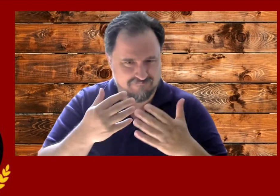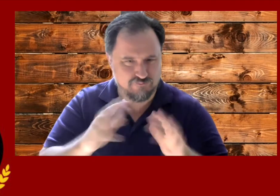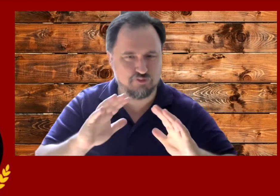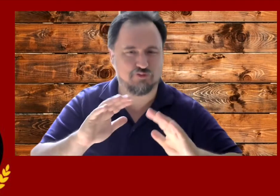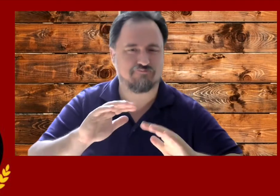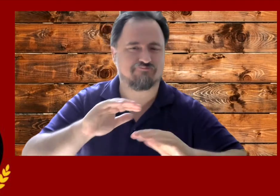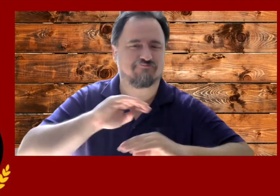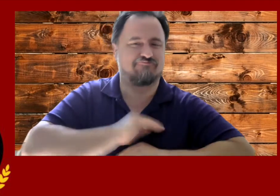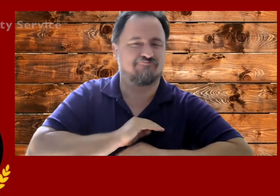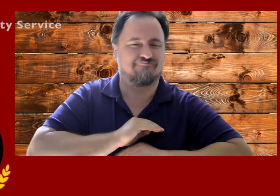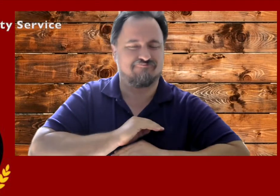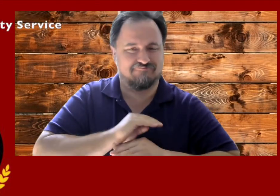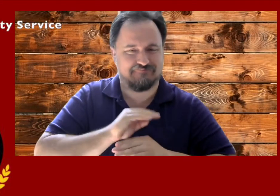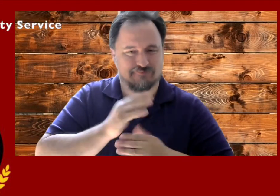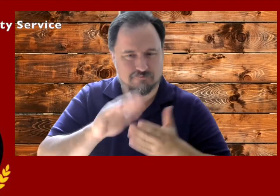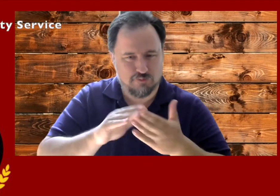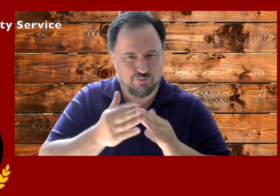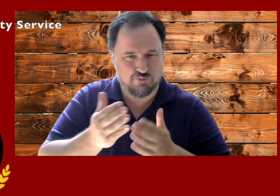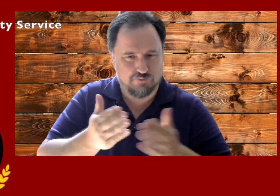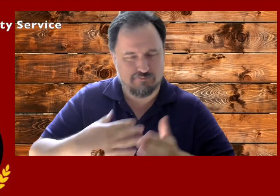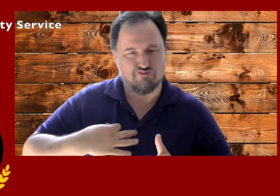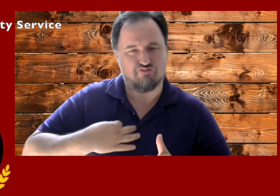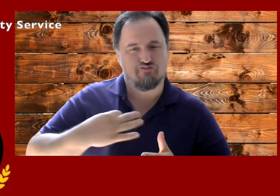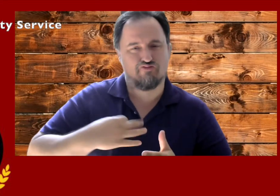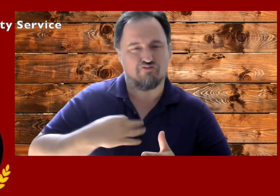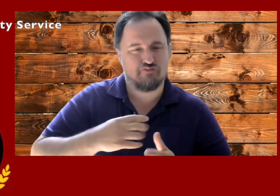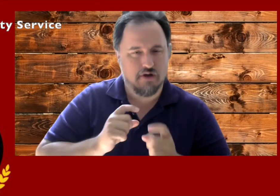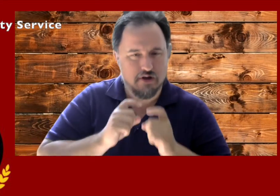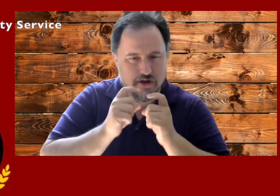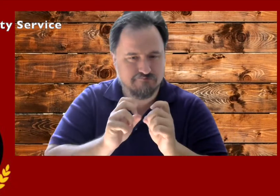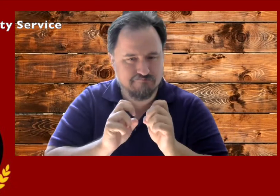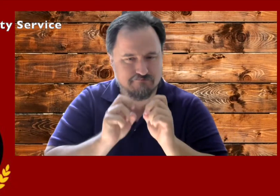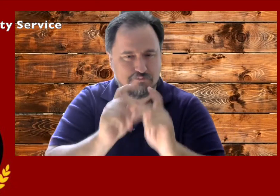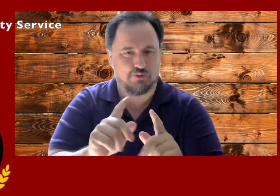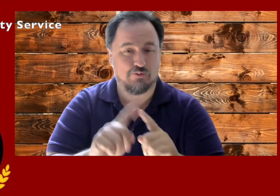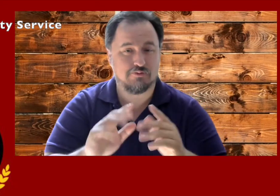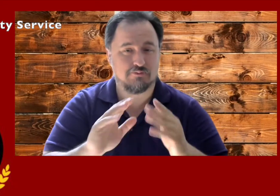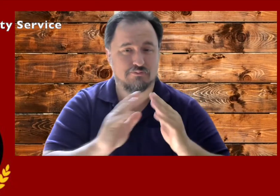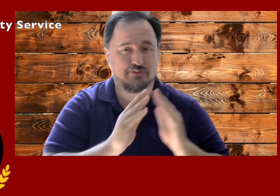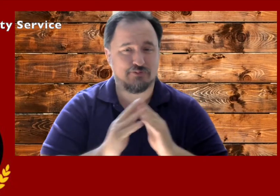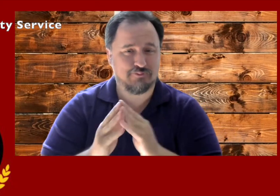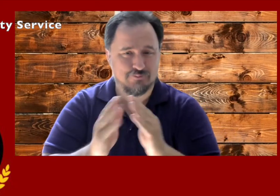of their community service credits in volunteering to the community.